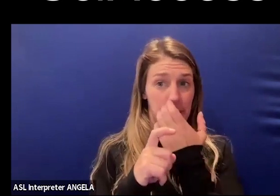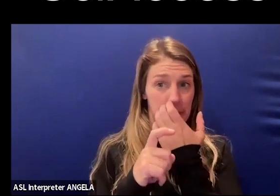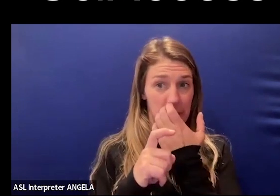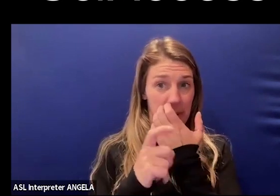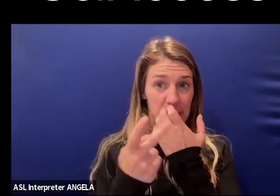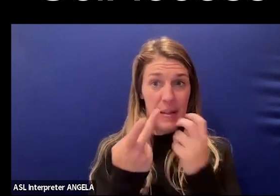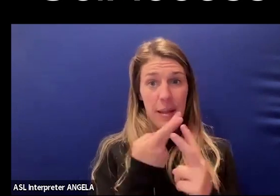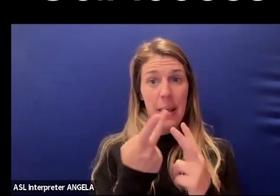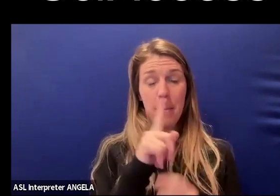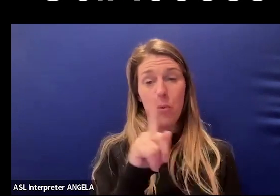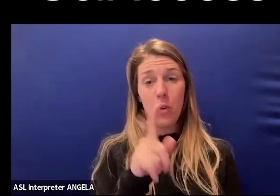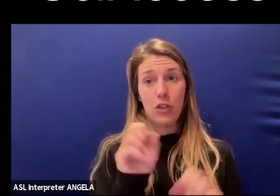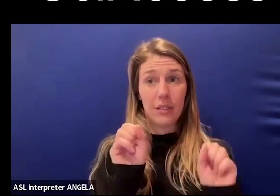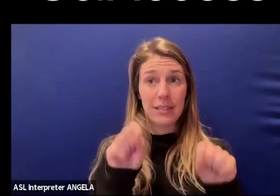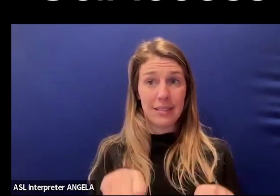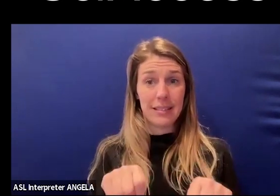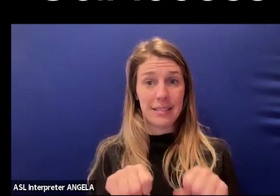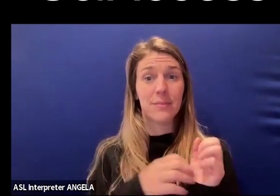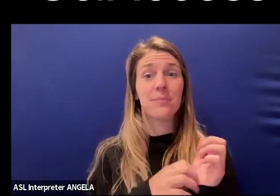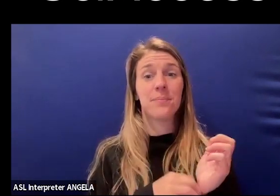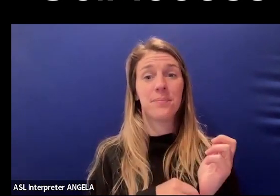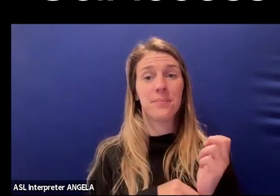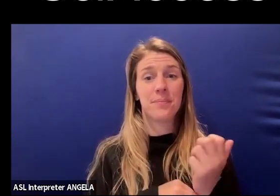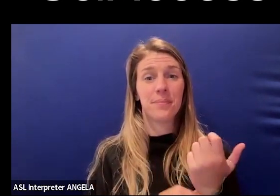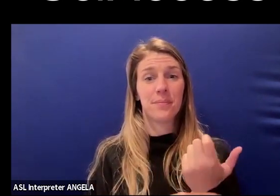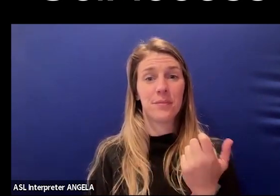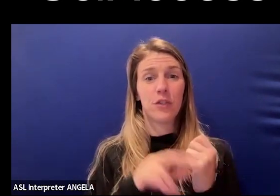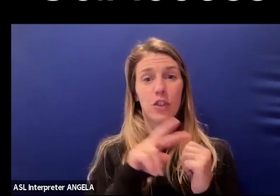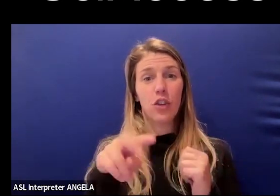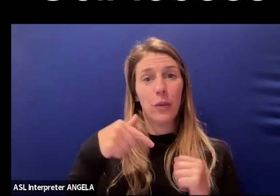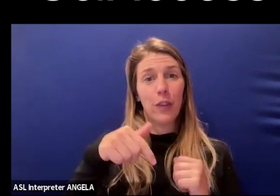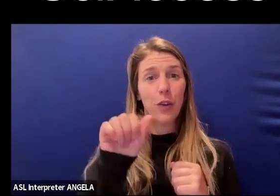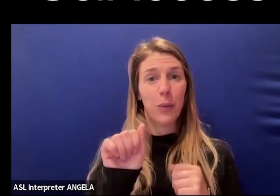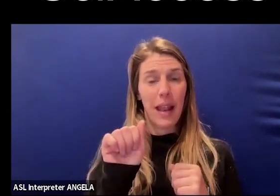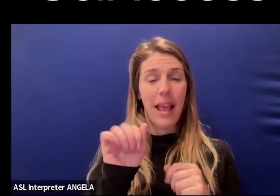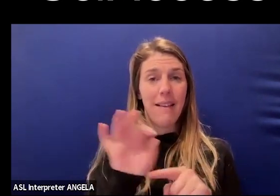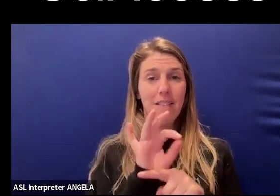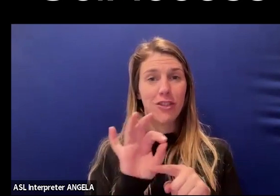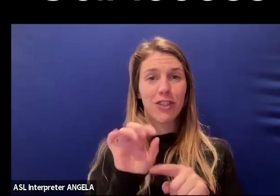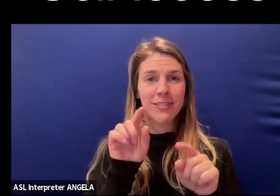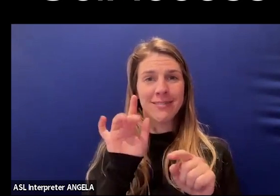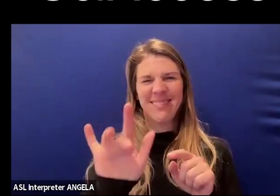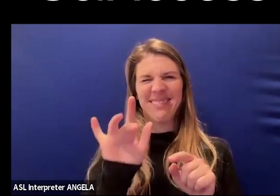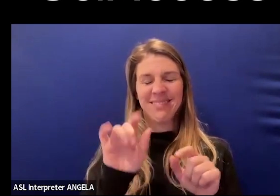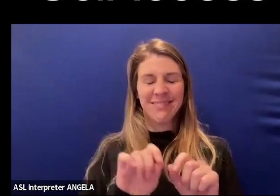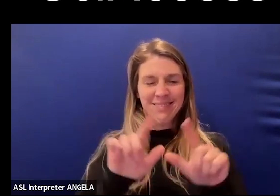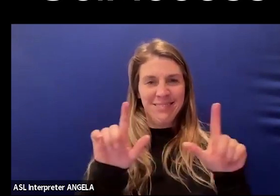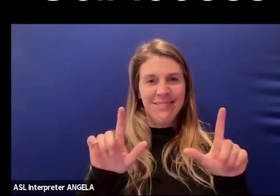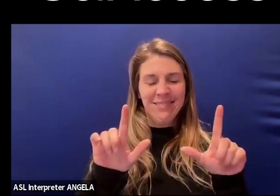and Daniel a question, please navigate to the Q&A function, which you can find by clicking the Q&A button